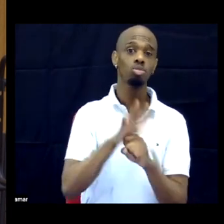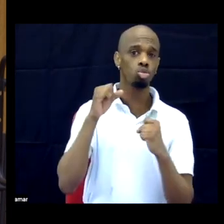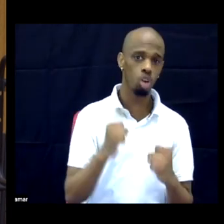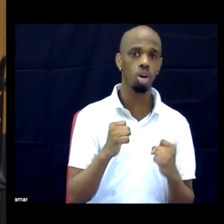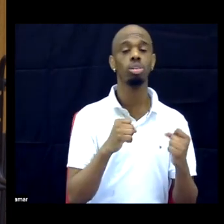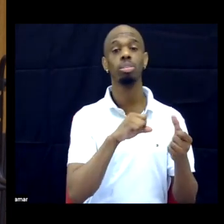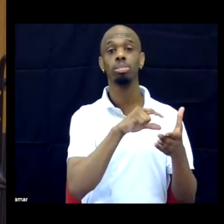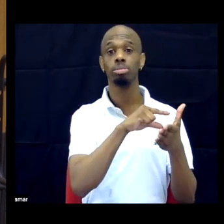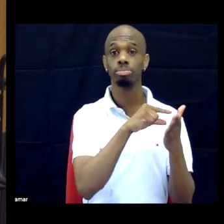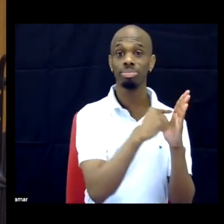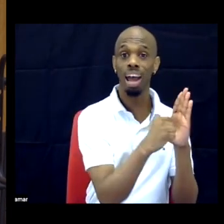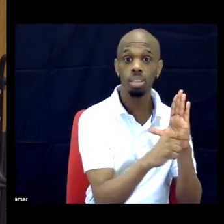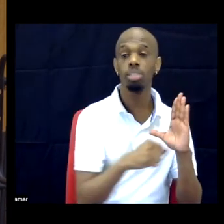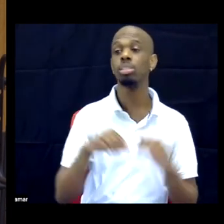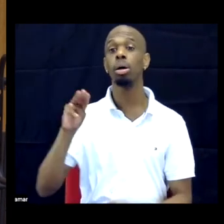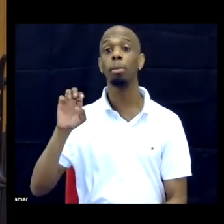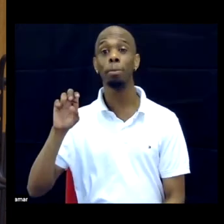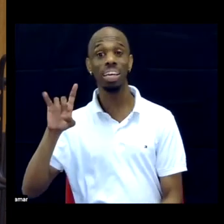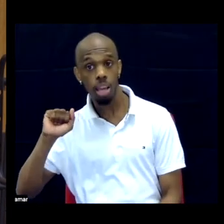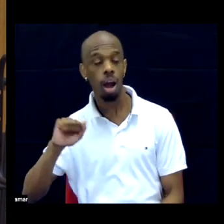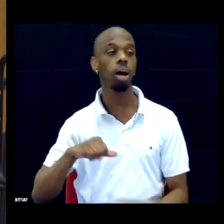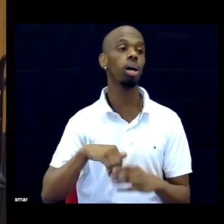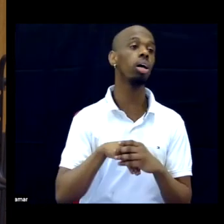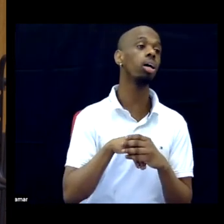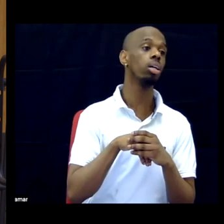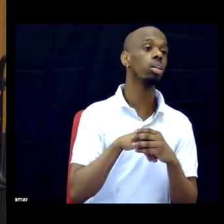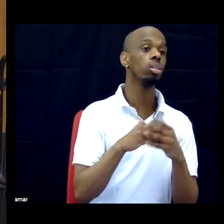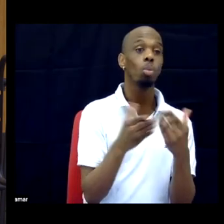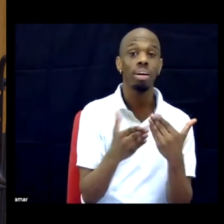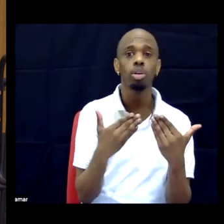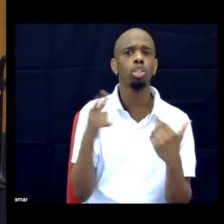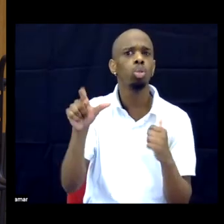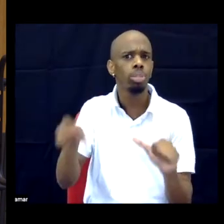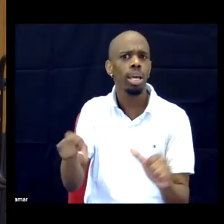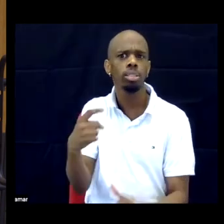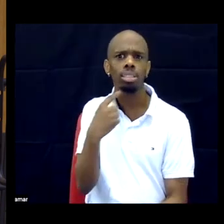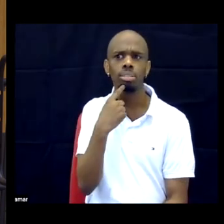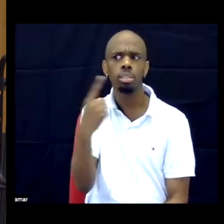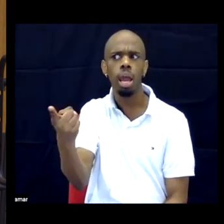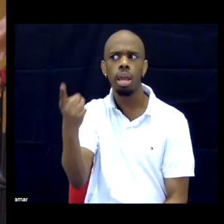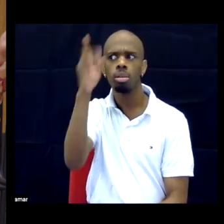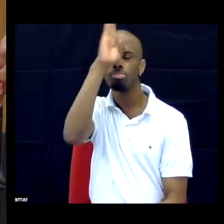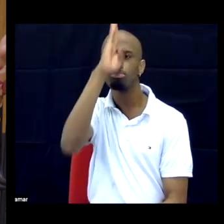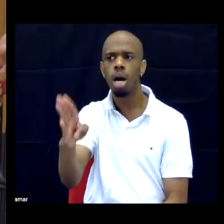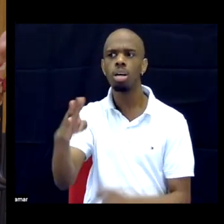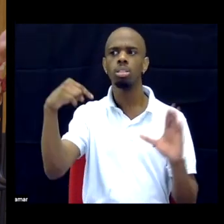white participants, just say that. Just say this is a white study. This is a study of old white text.